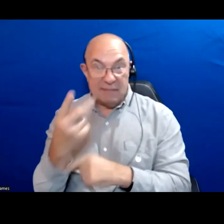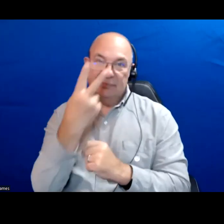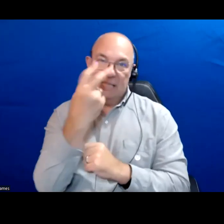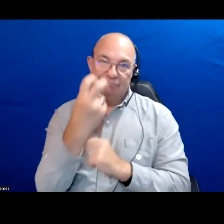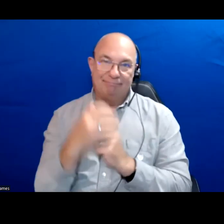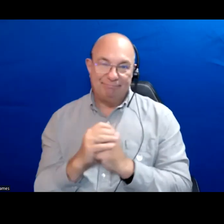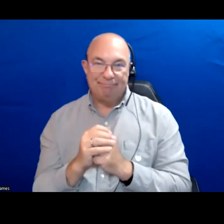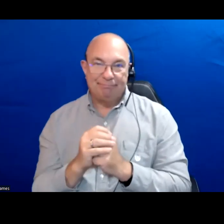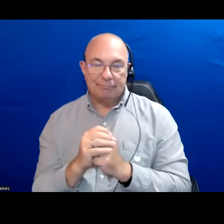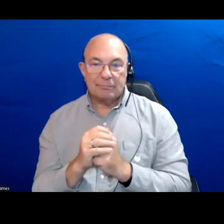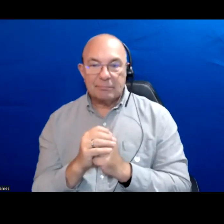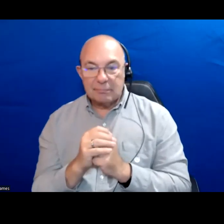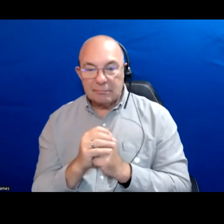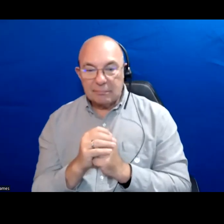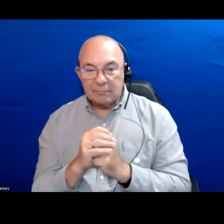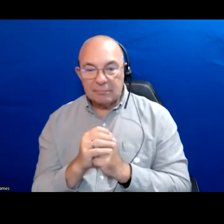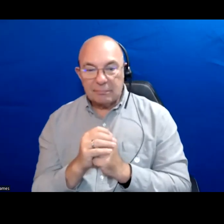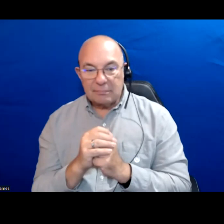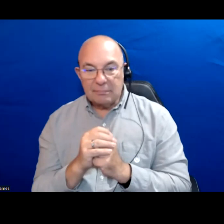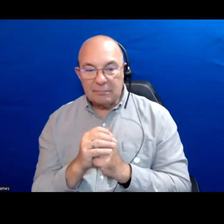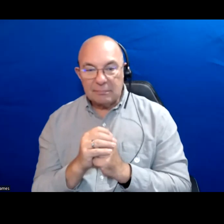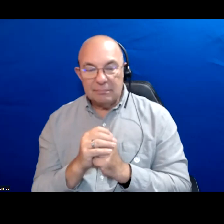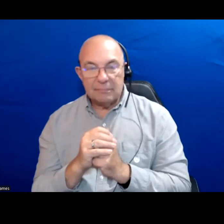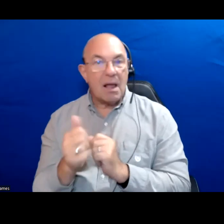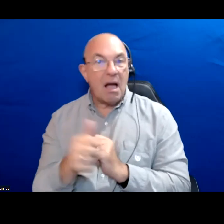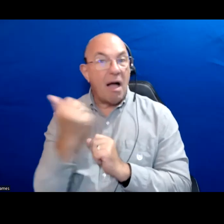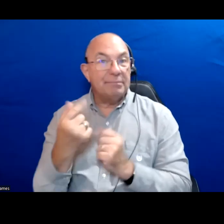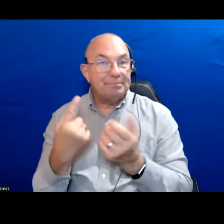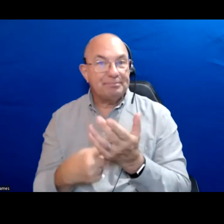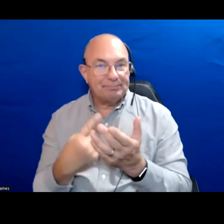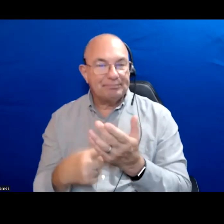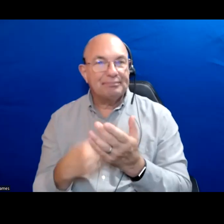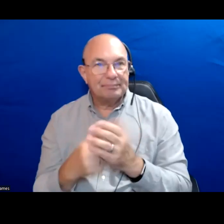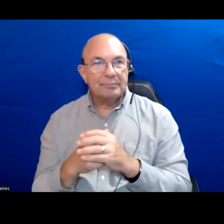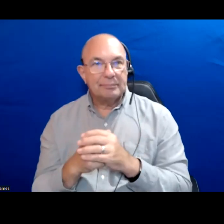I think the other thing speaks to something that we already talked about which is if you